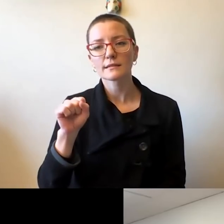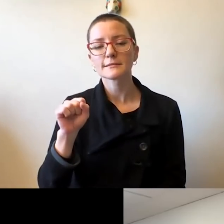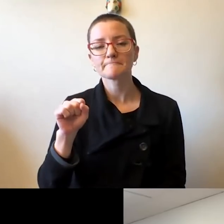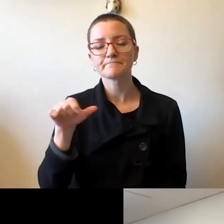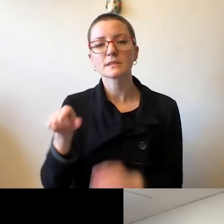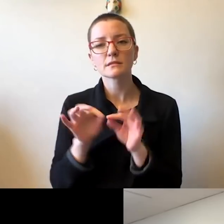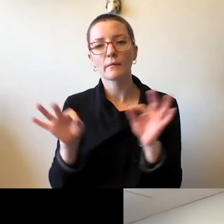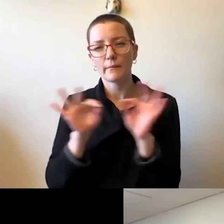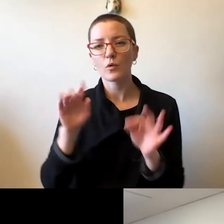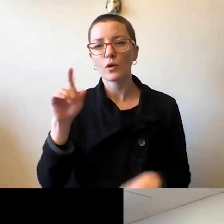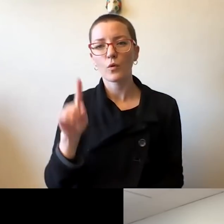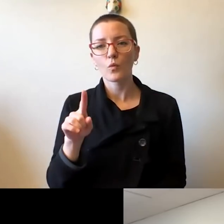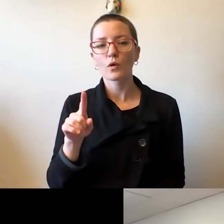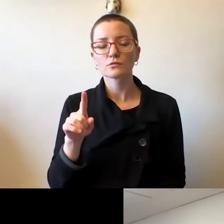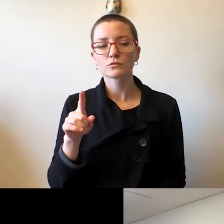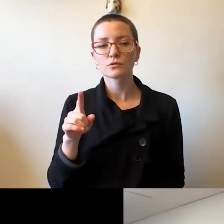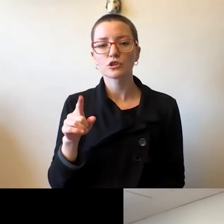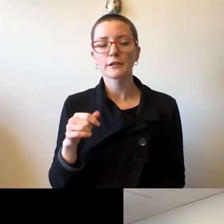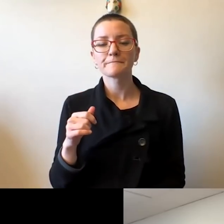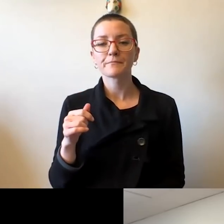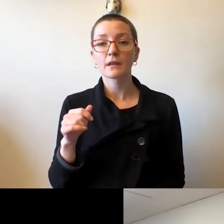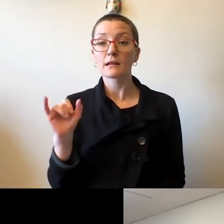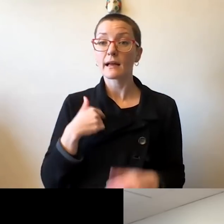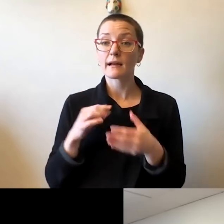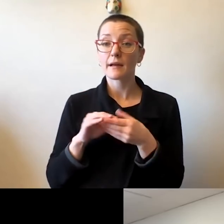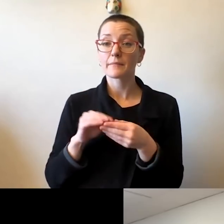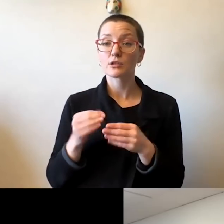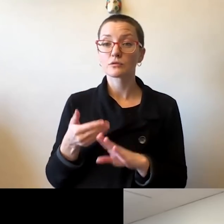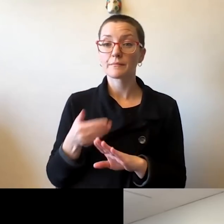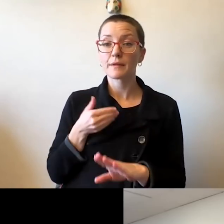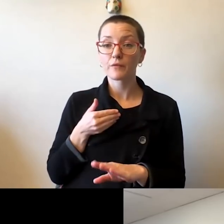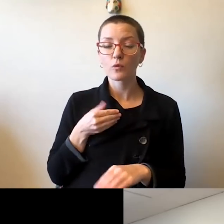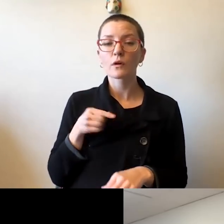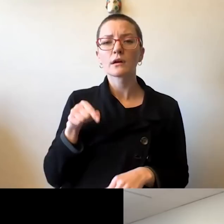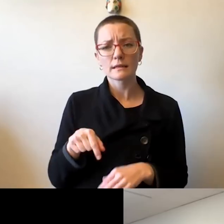As I alluded to earlier, this is been a very difficult period.